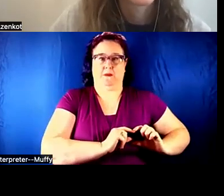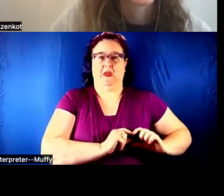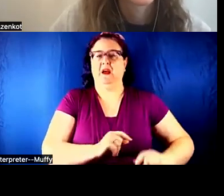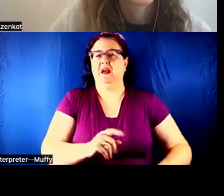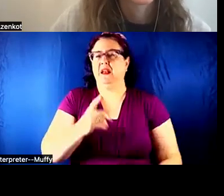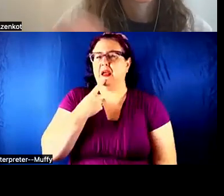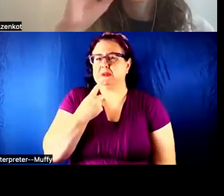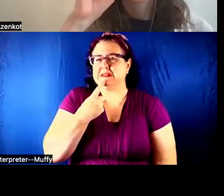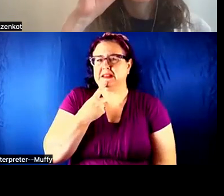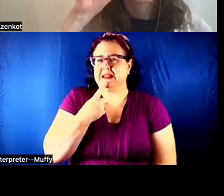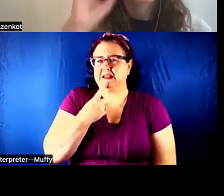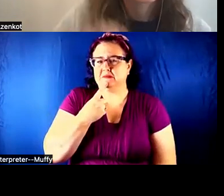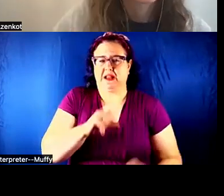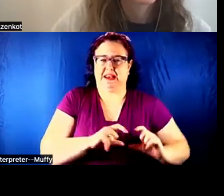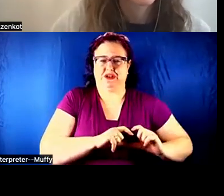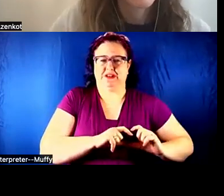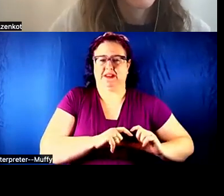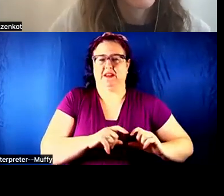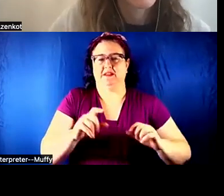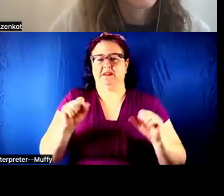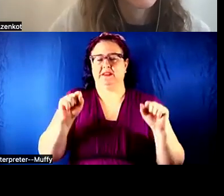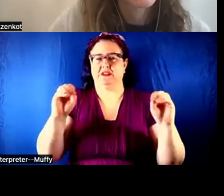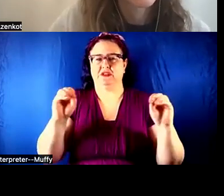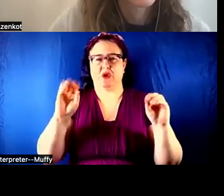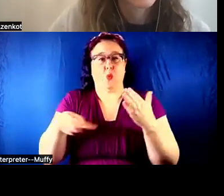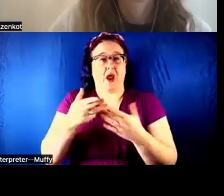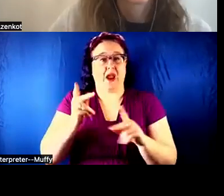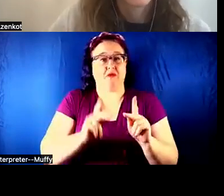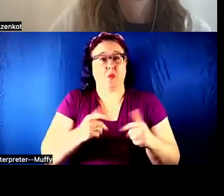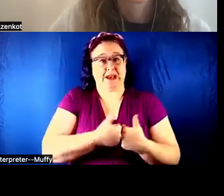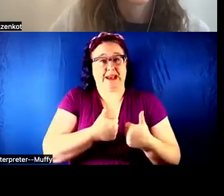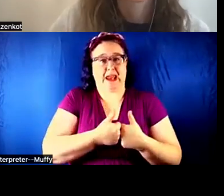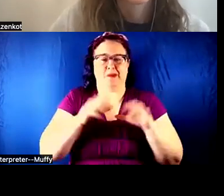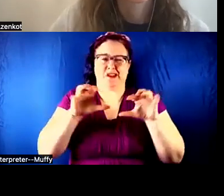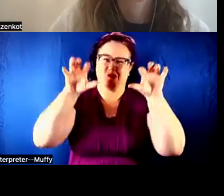On it, it says, "so everyone can game." It has a little monster on there